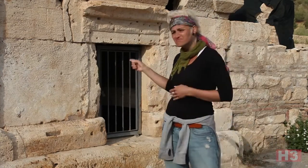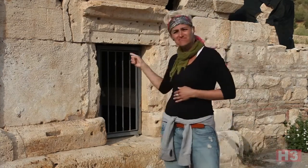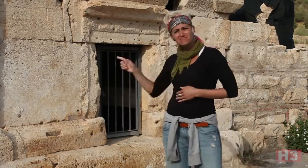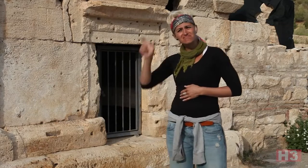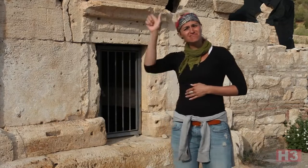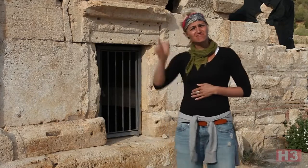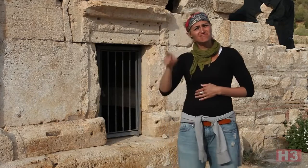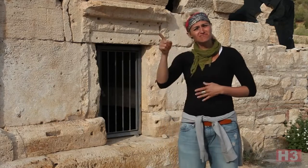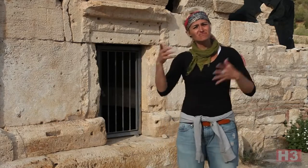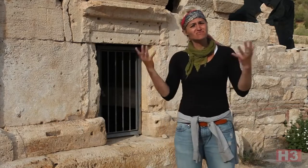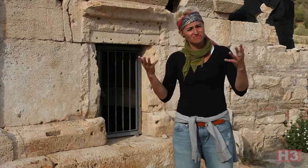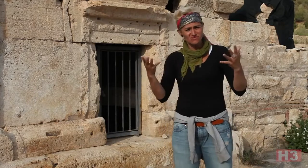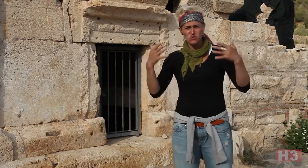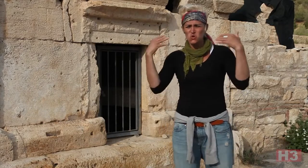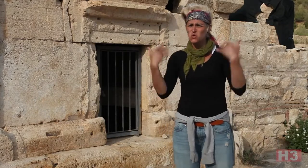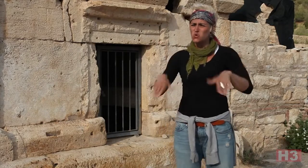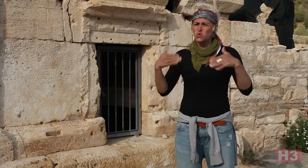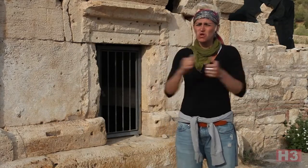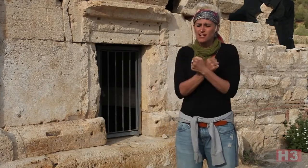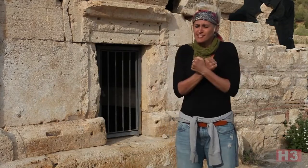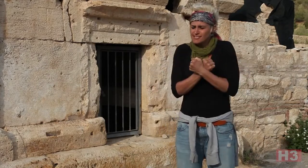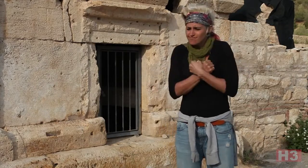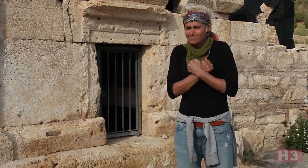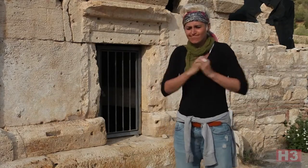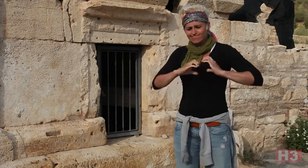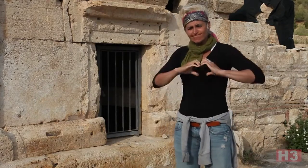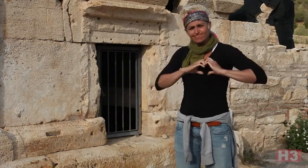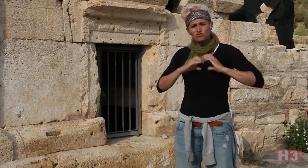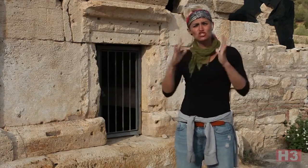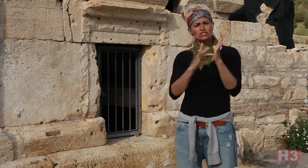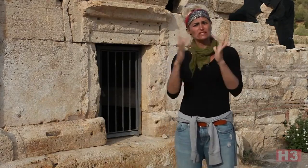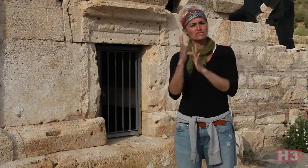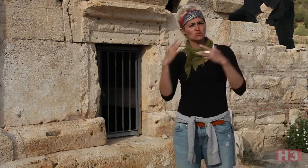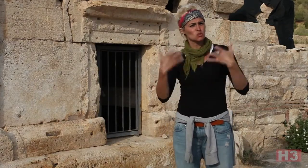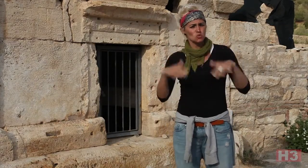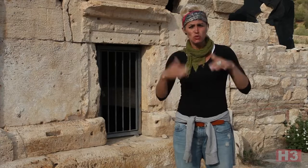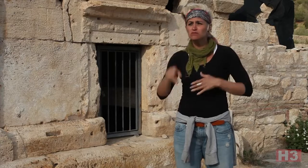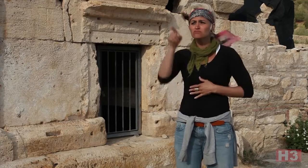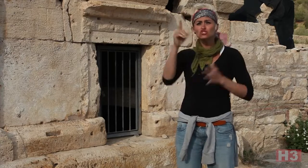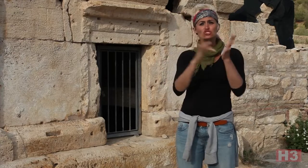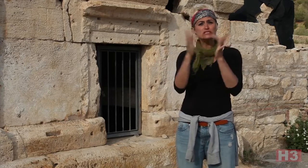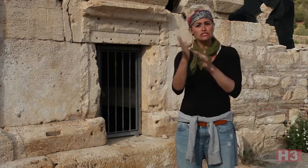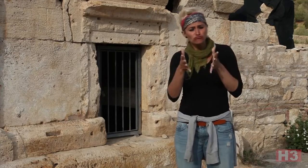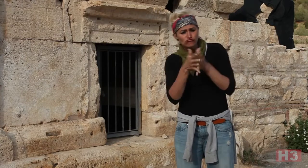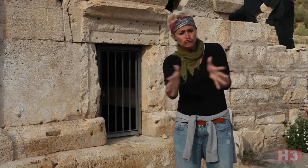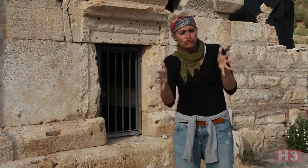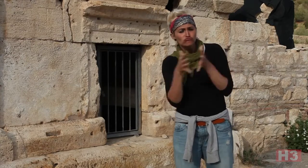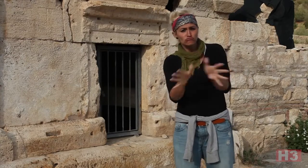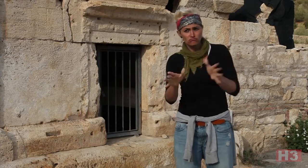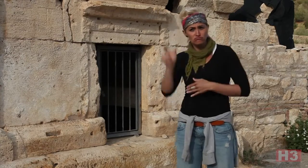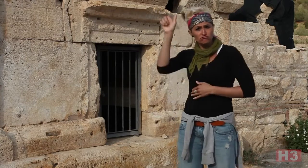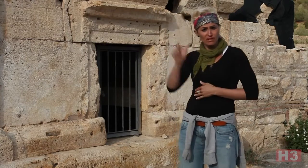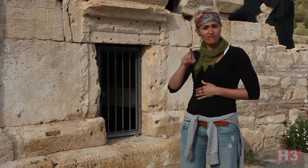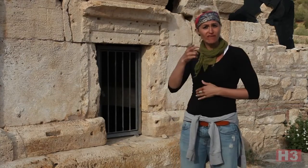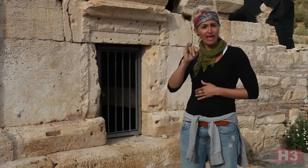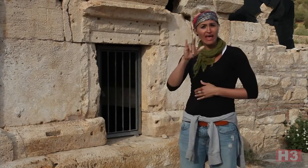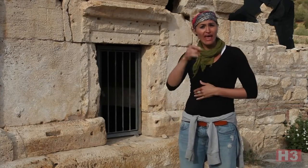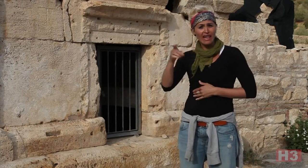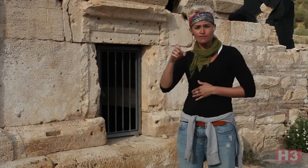This man loved Jesus so much that he received Jesus’ words and obeyed him.